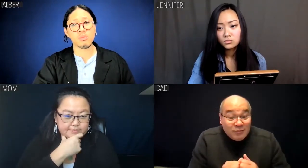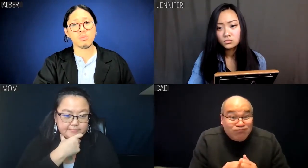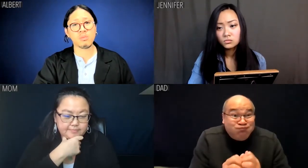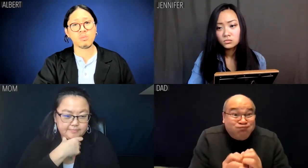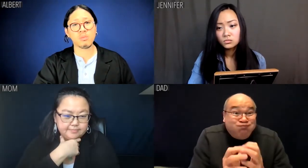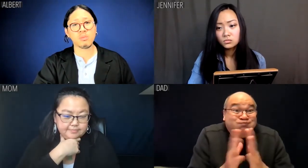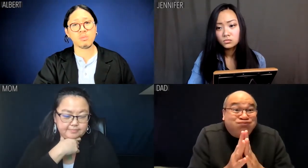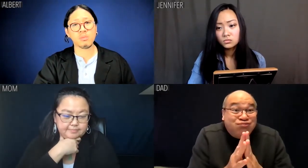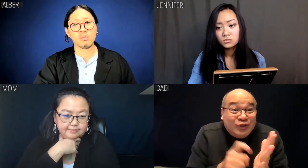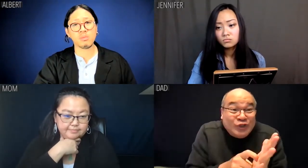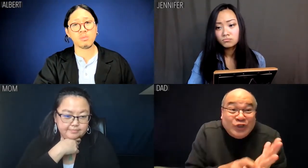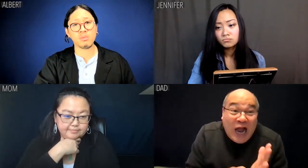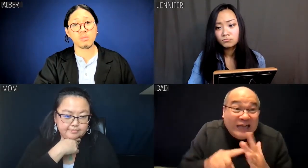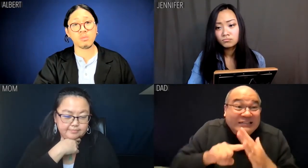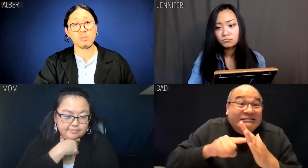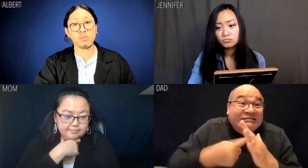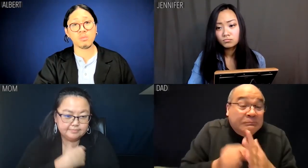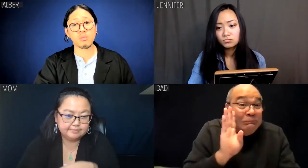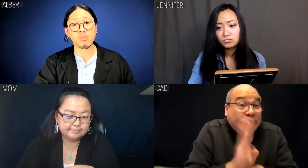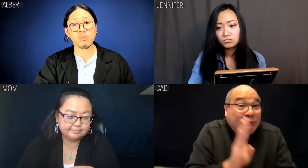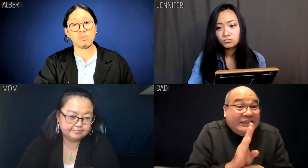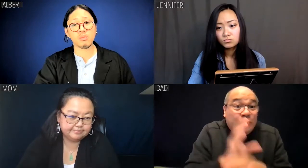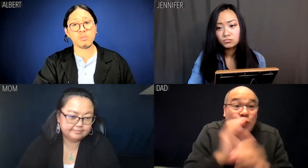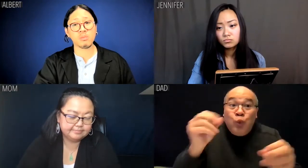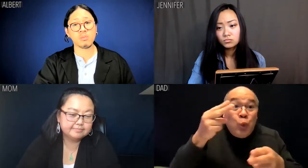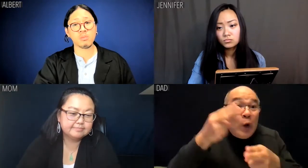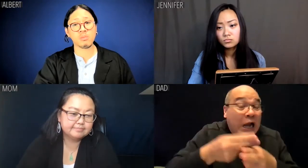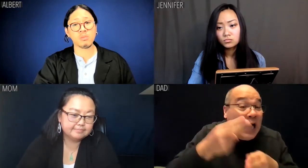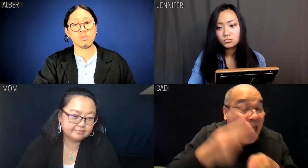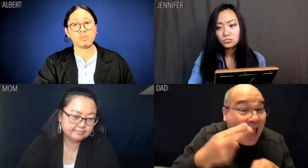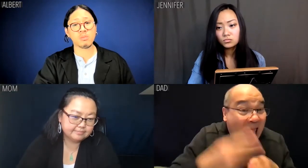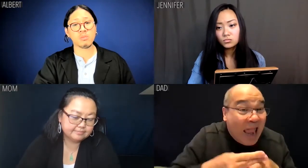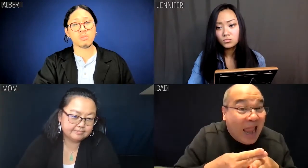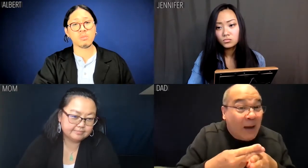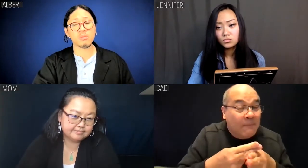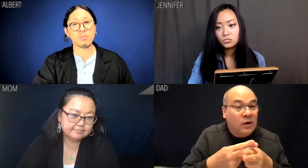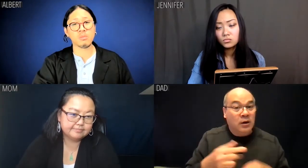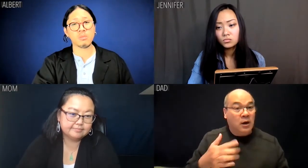Your grandparents became small business owners, and they had nothing to start from, not even their real name.